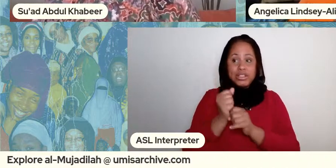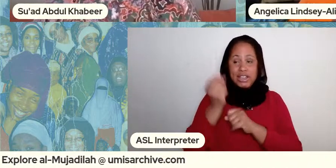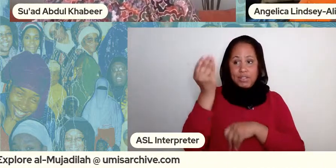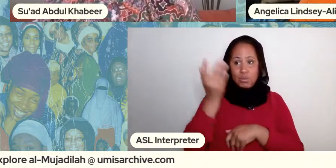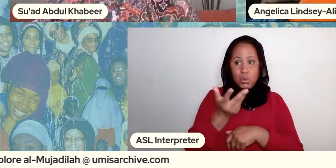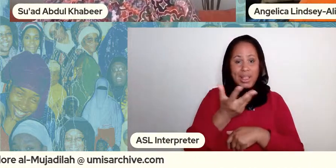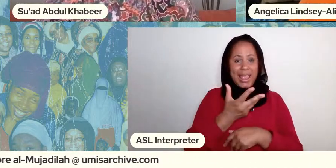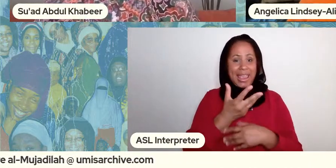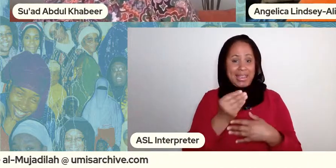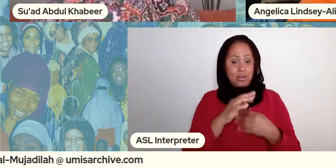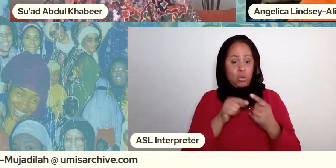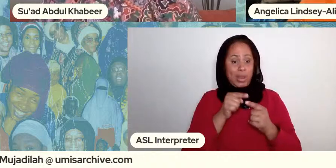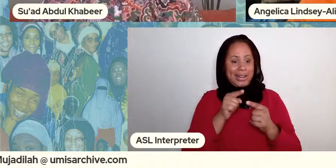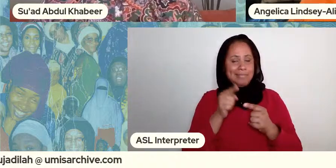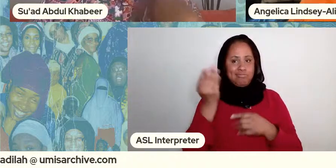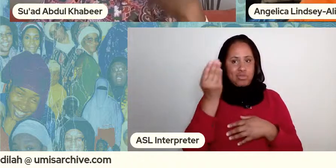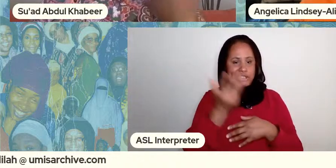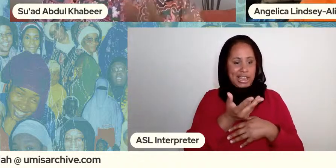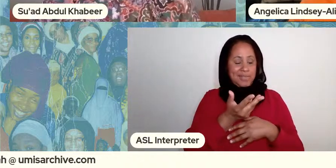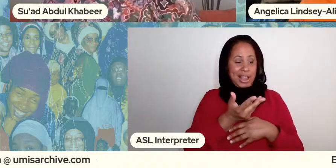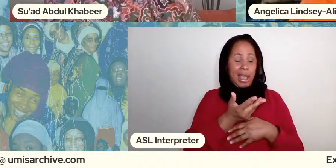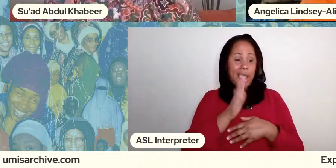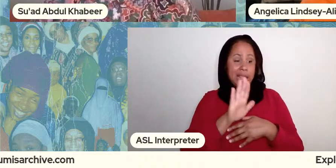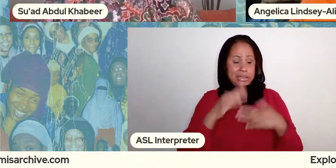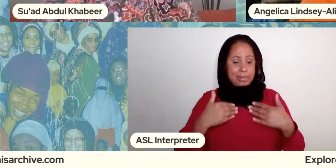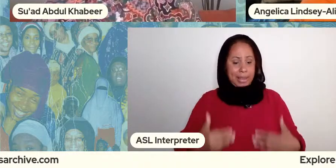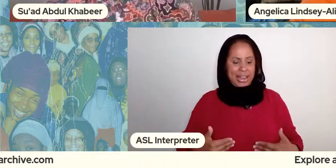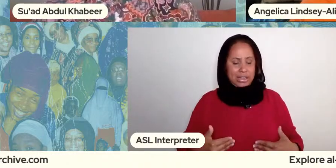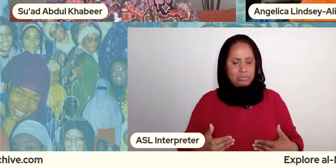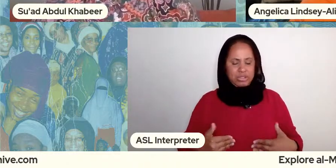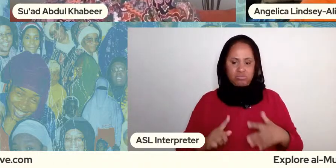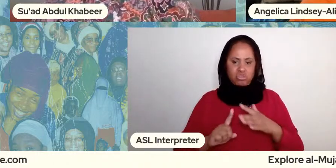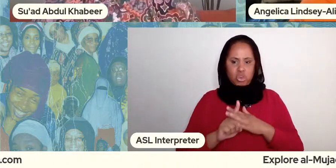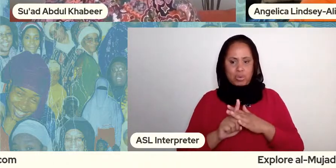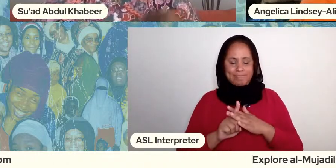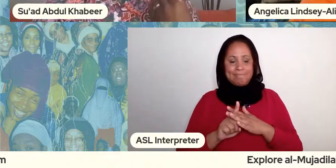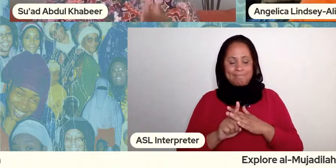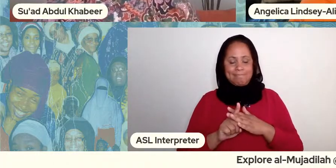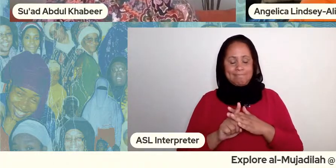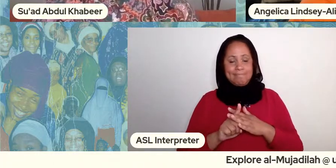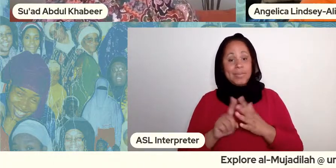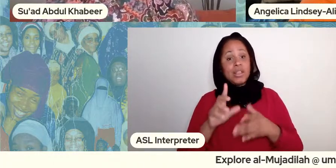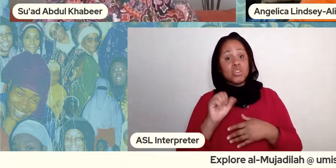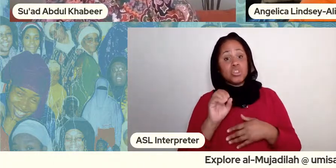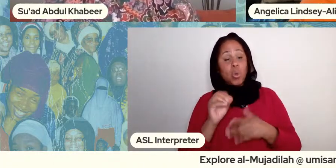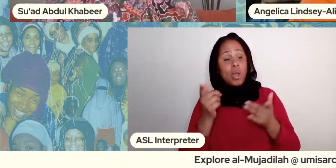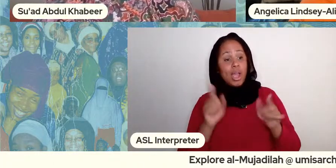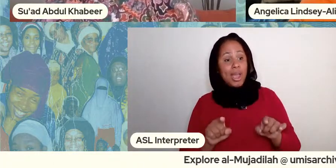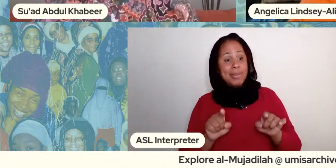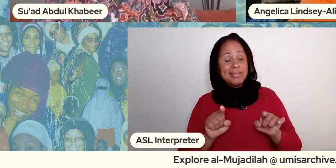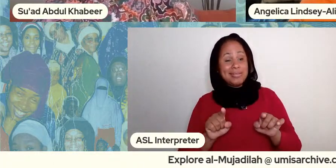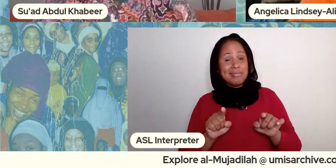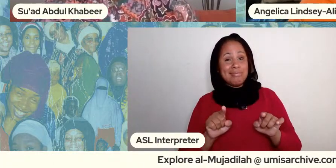manifestation of that and so it was revealed that god says that god hears the woman who